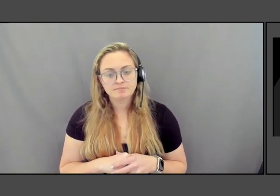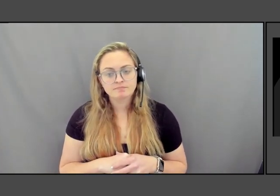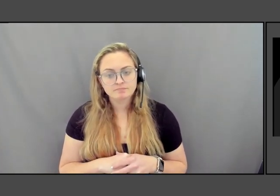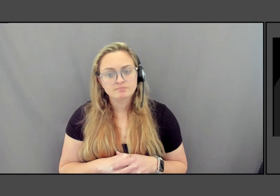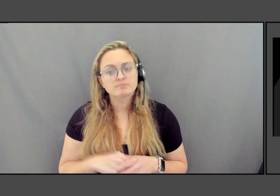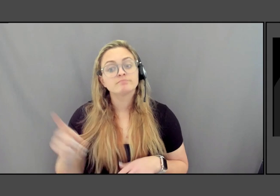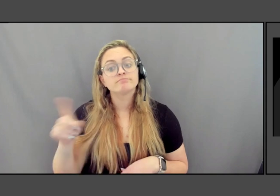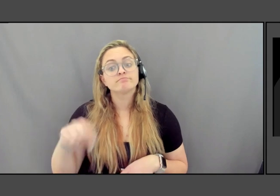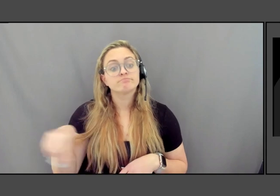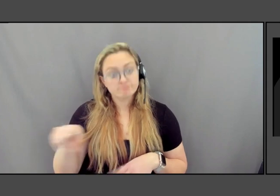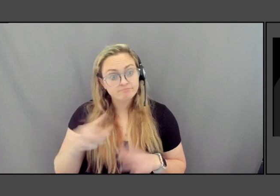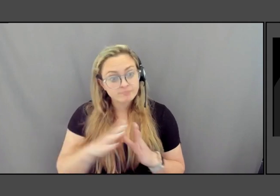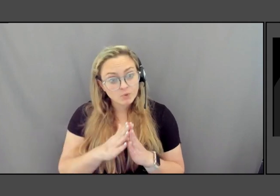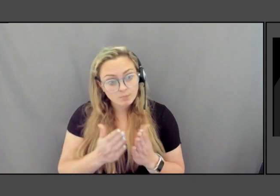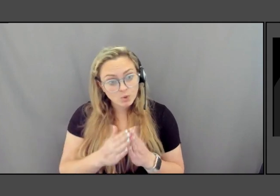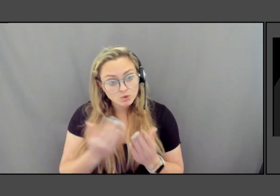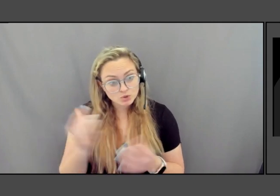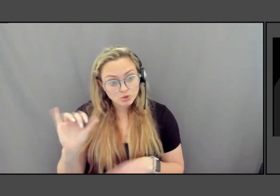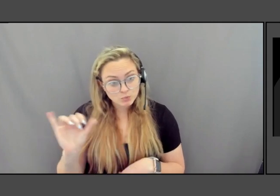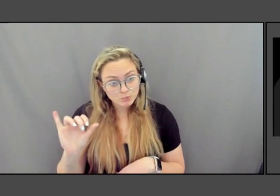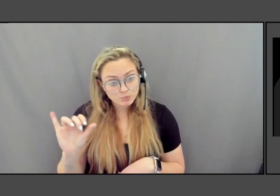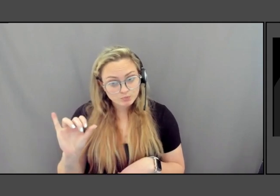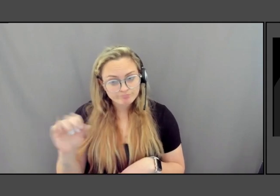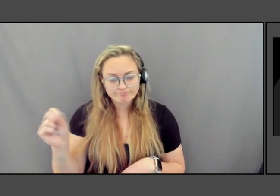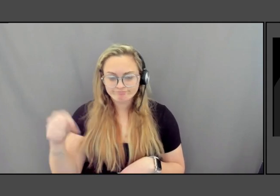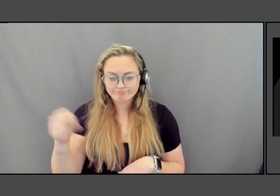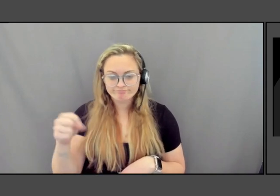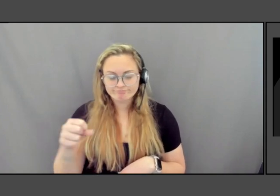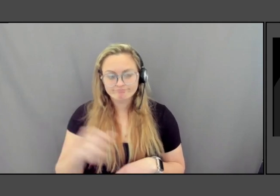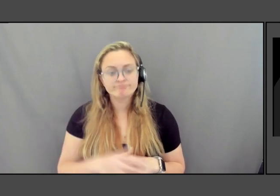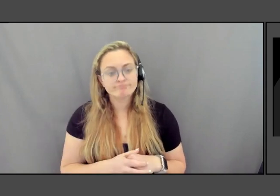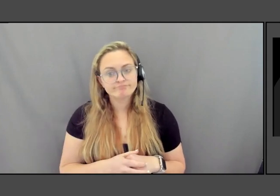if you know, speaking as a, as a book person, they too are books.